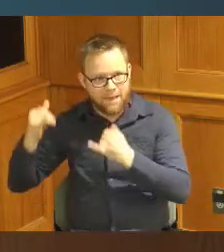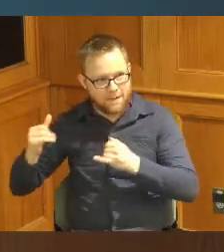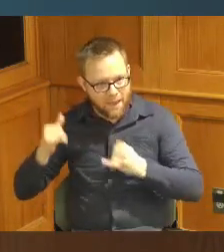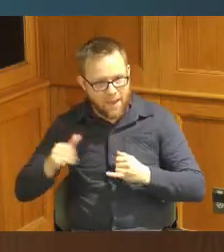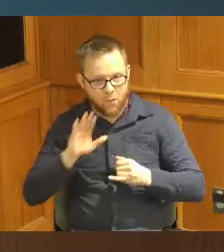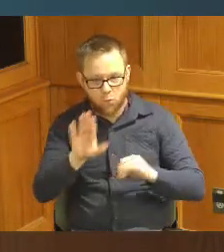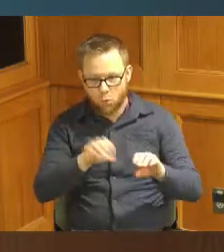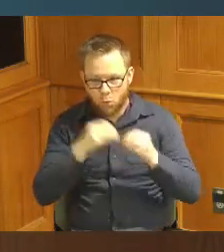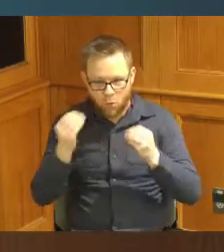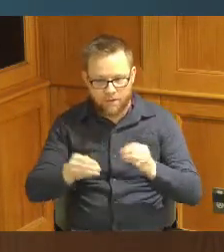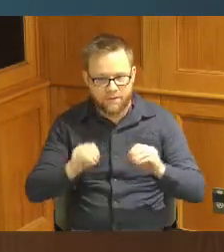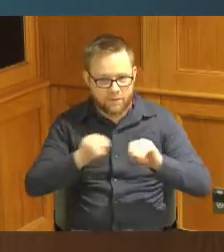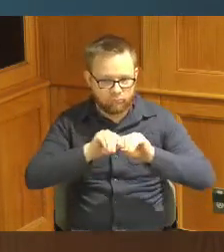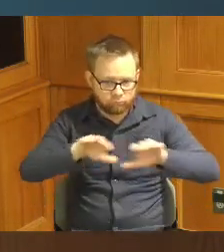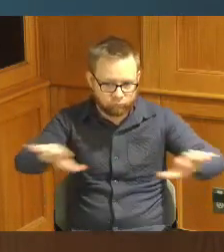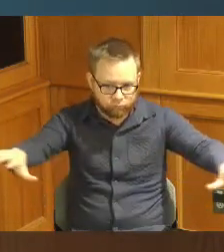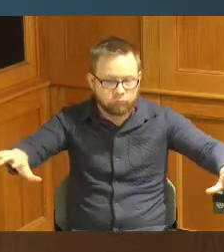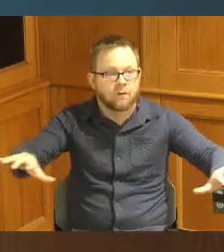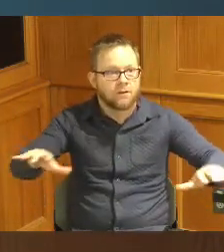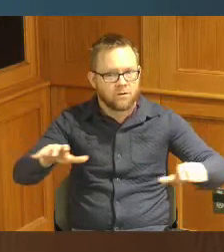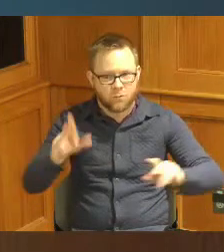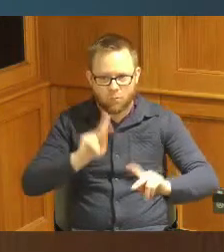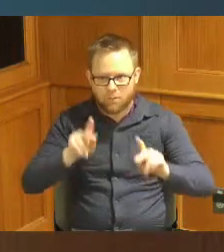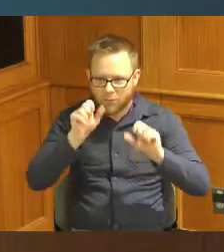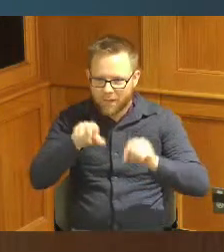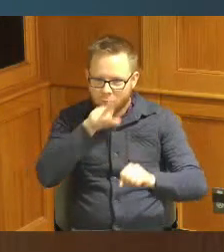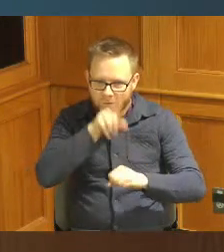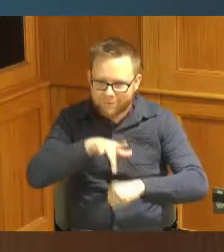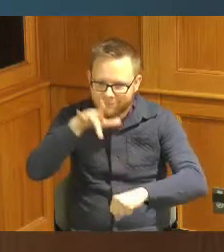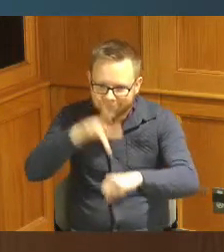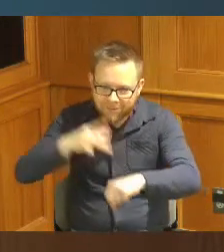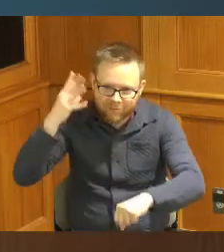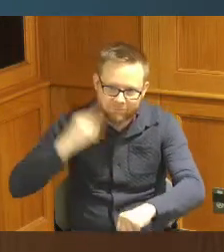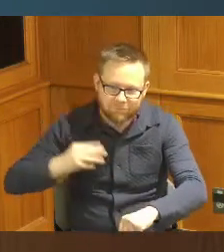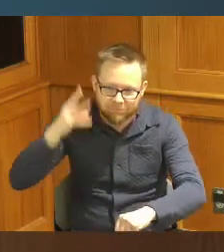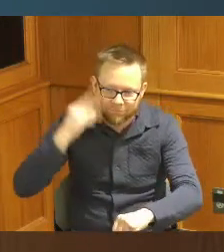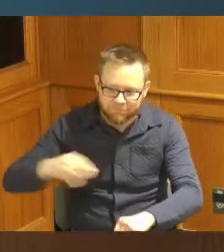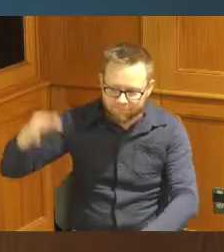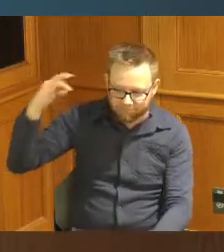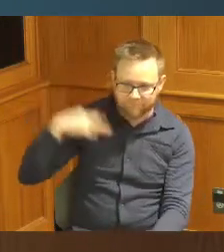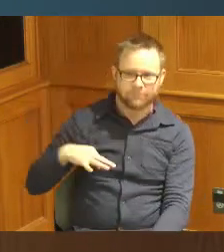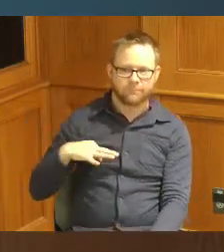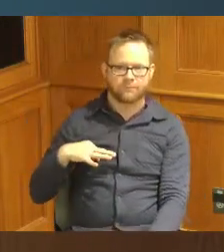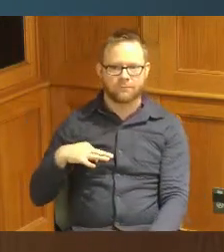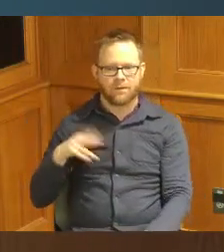down so the people can touch it they said I've seen it on TV but when is it going to hit my my